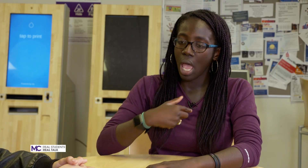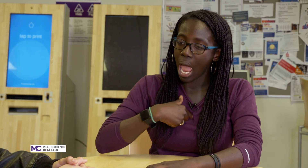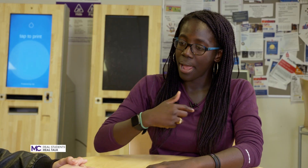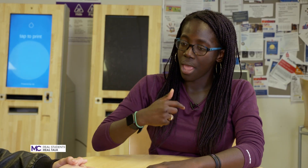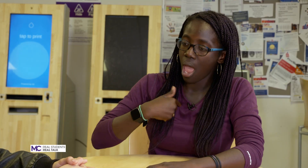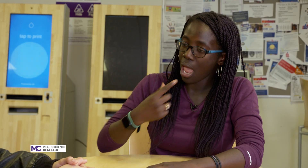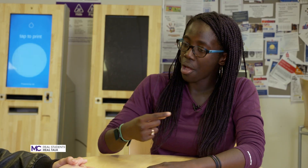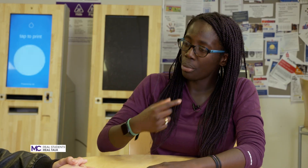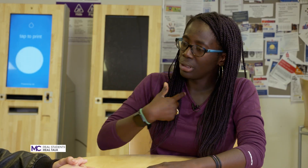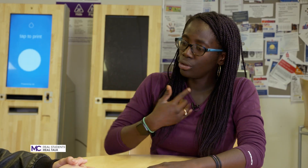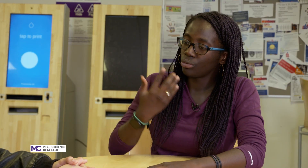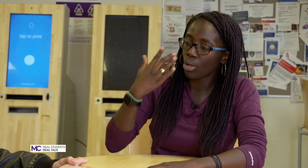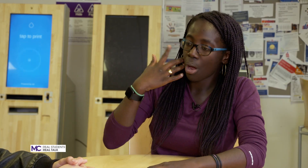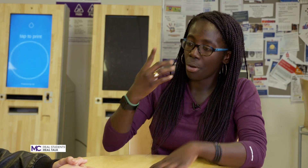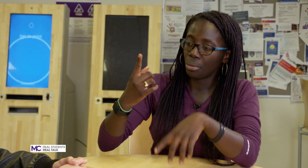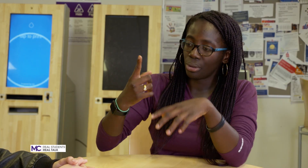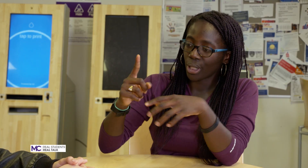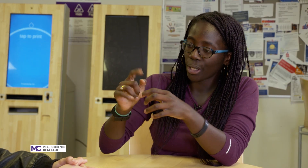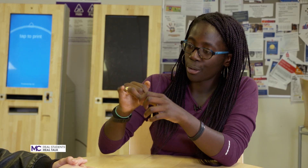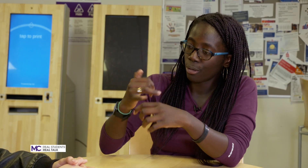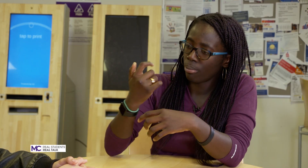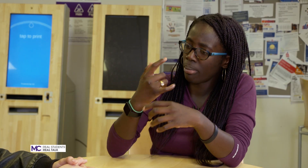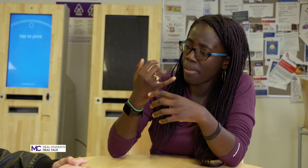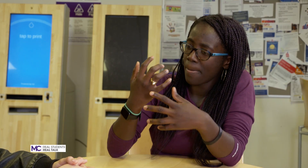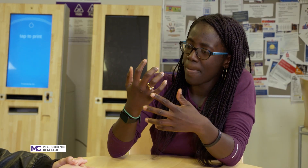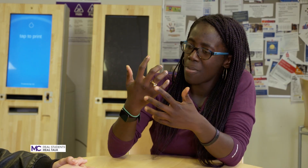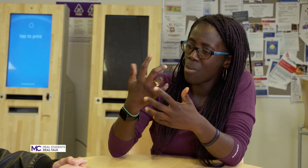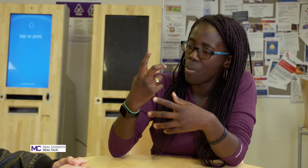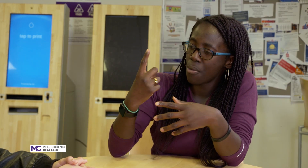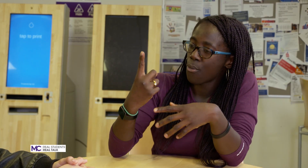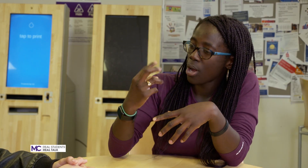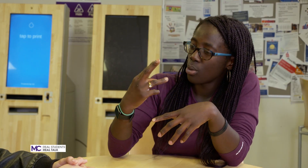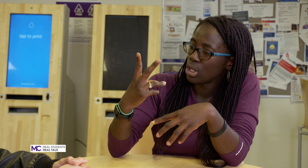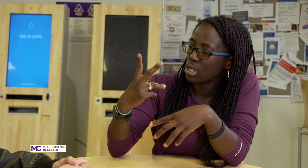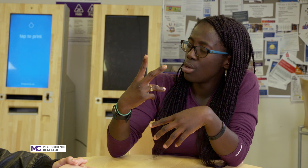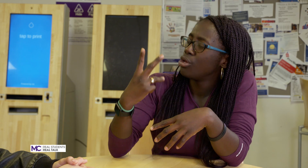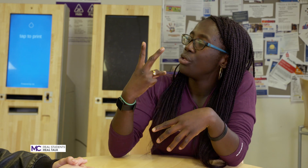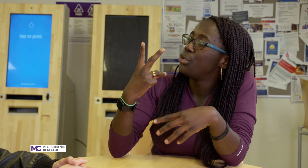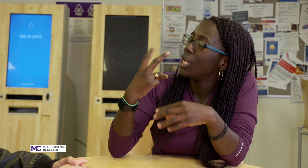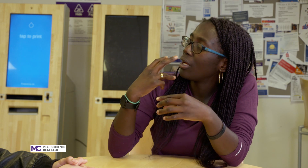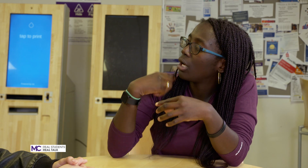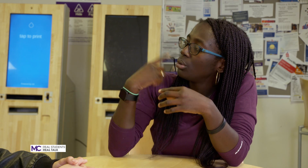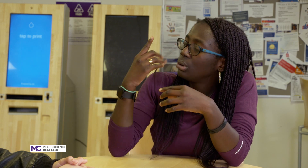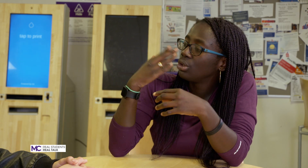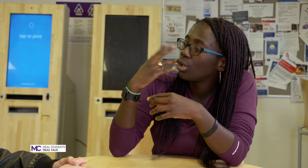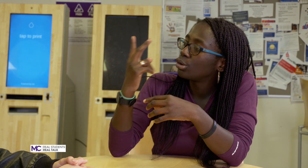only know like why do I only know two